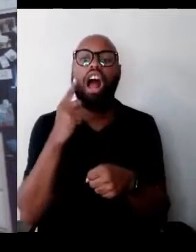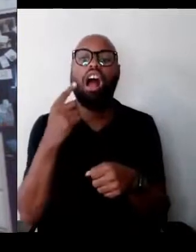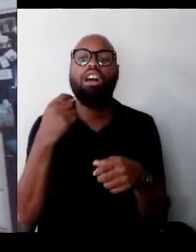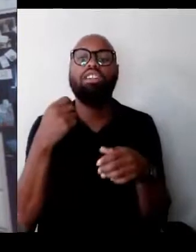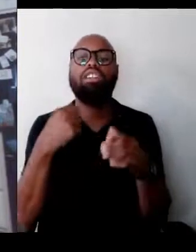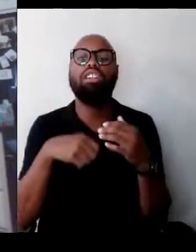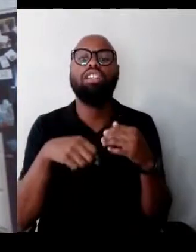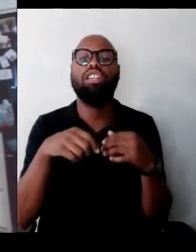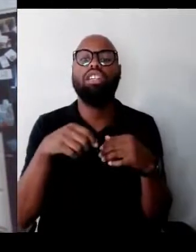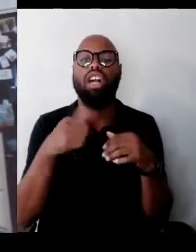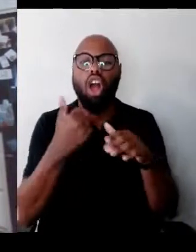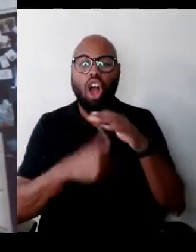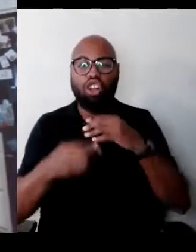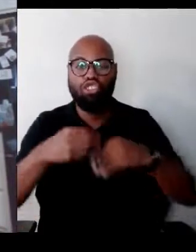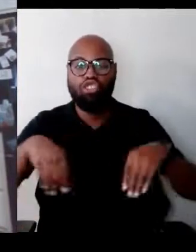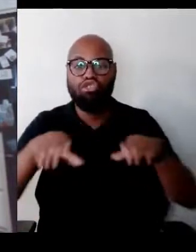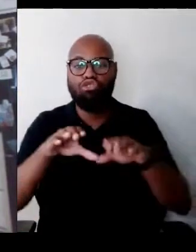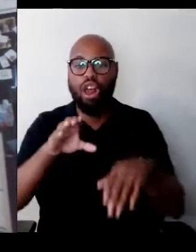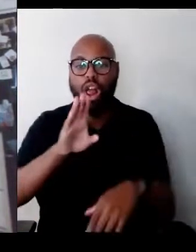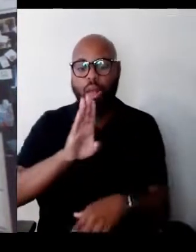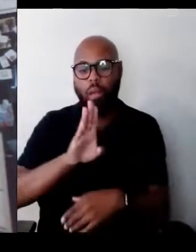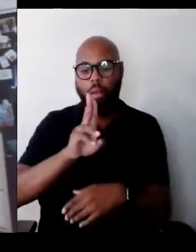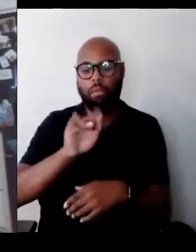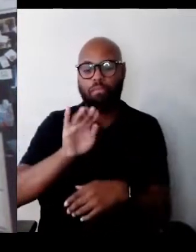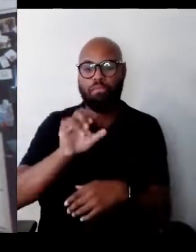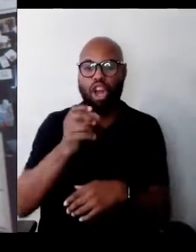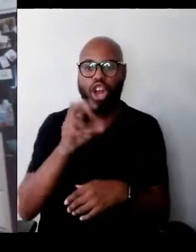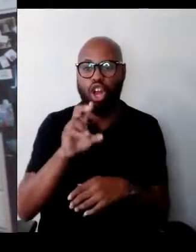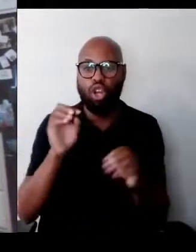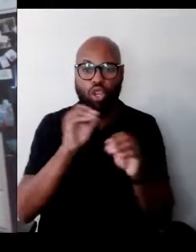that had no windows, no doors,